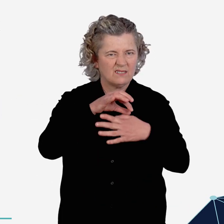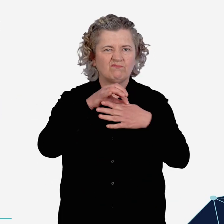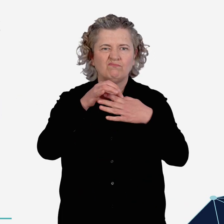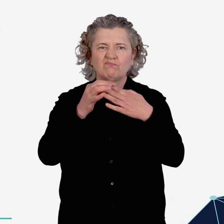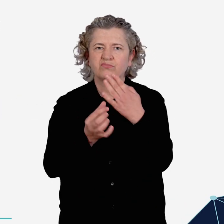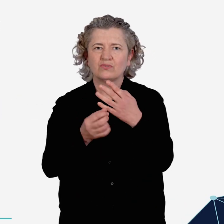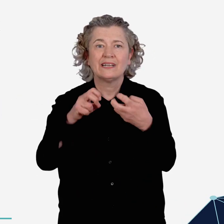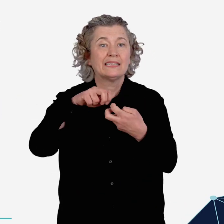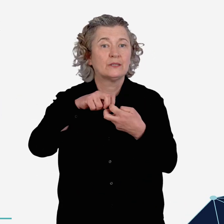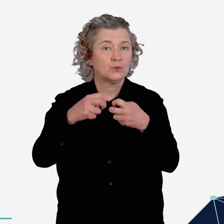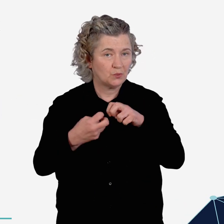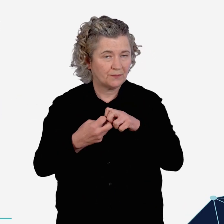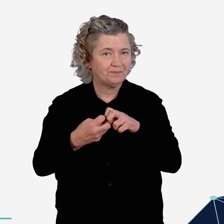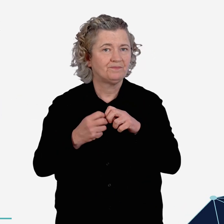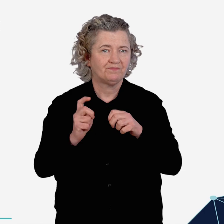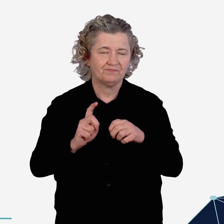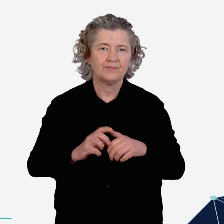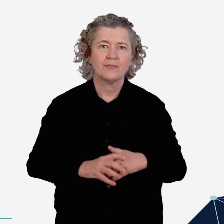Key issues.